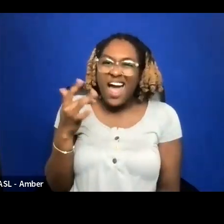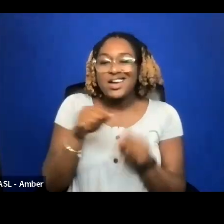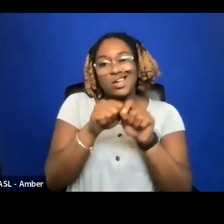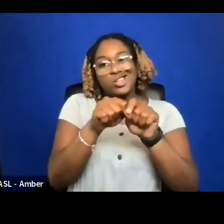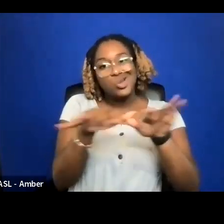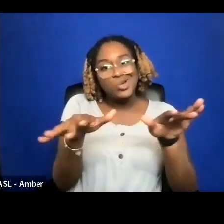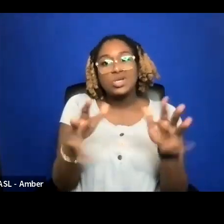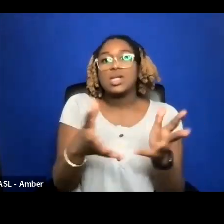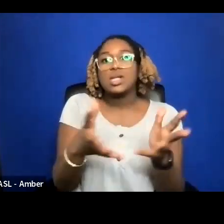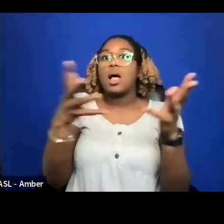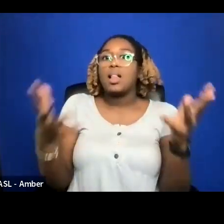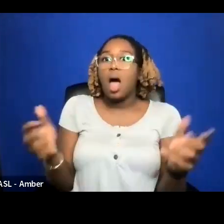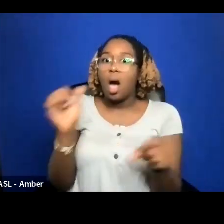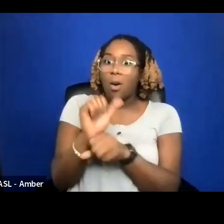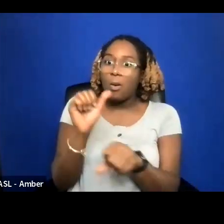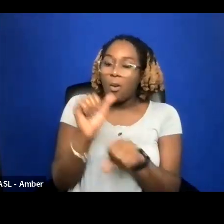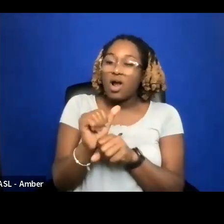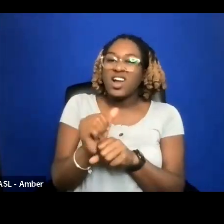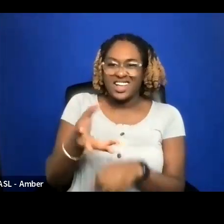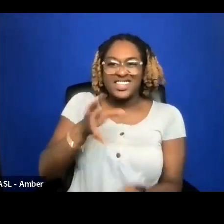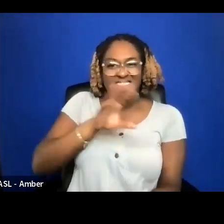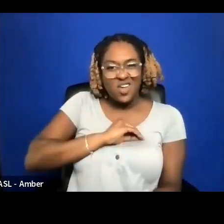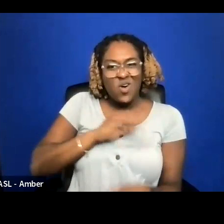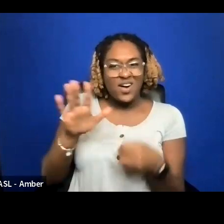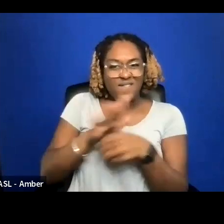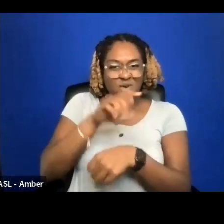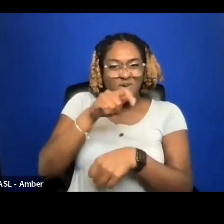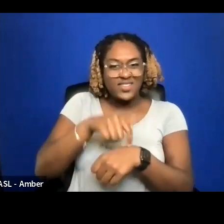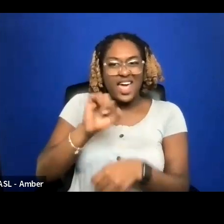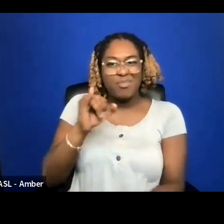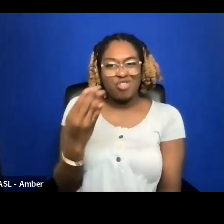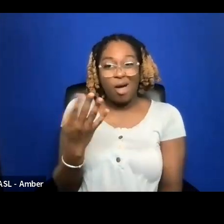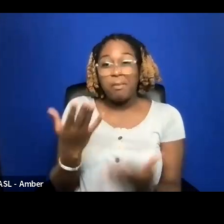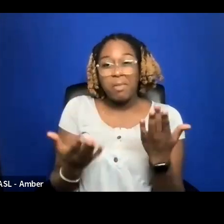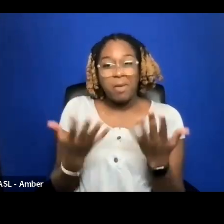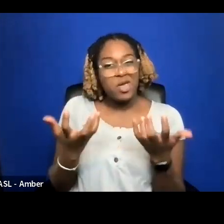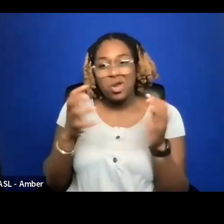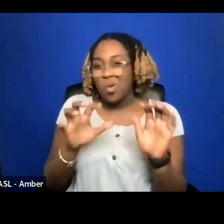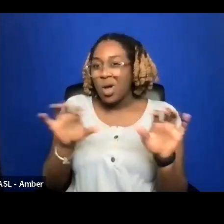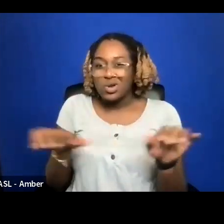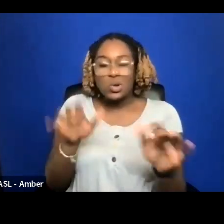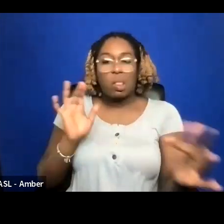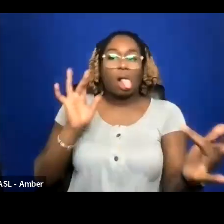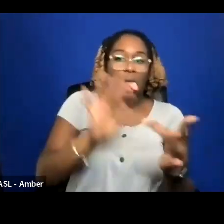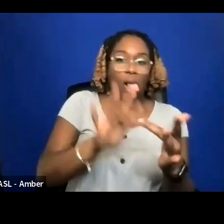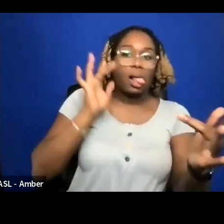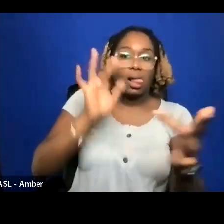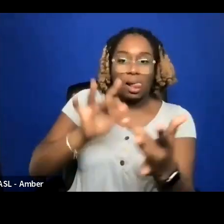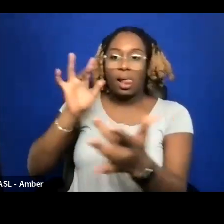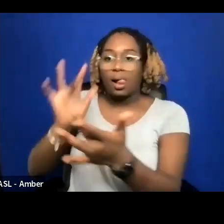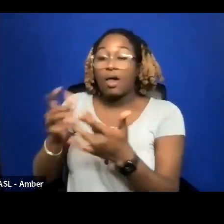YOU MAY NOT WANT TO BE DOING THE OUTREACH WORK OR HAVE THE ABILITY TO HIRE SOMEONE TO DO IT FOR YOU.